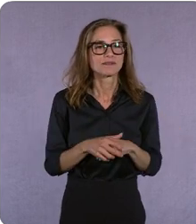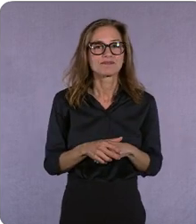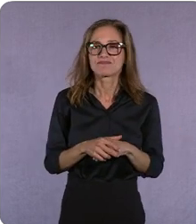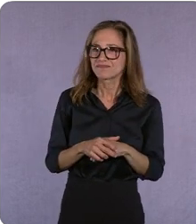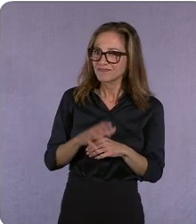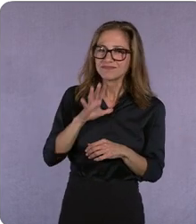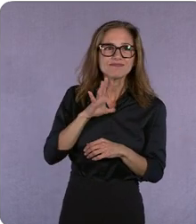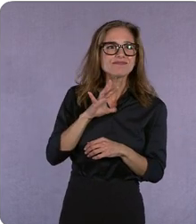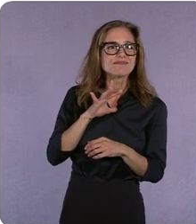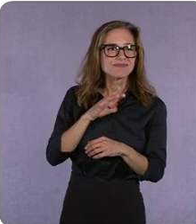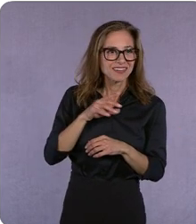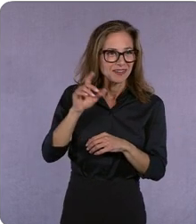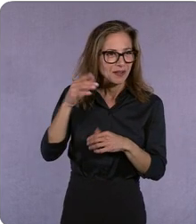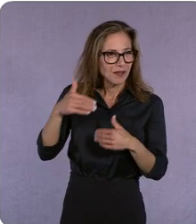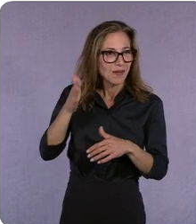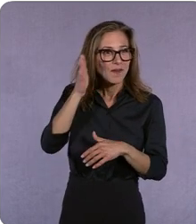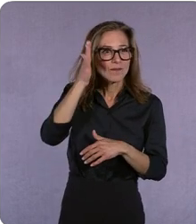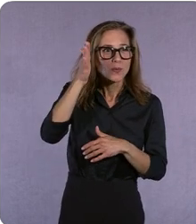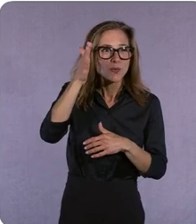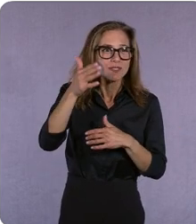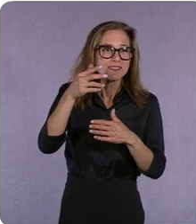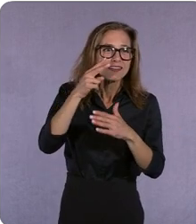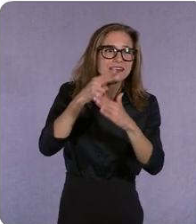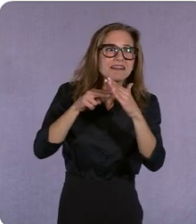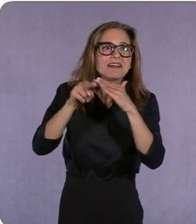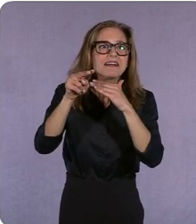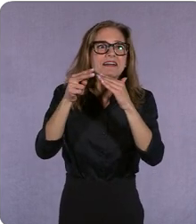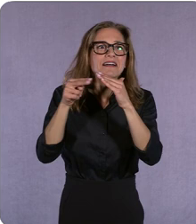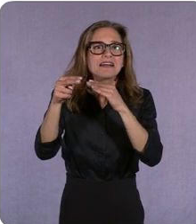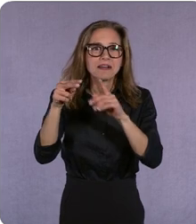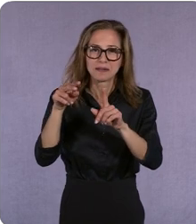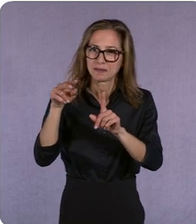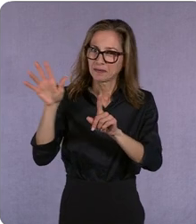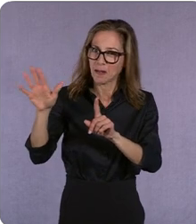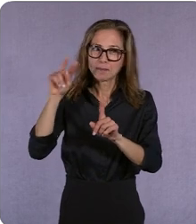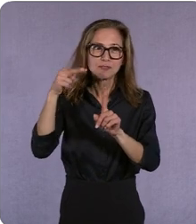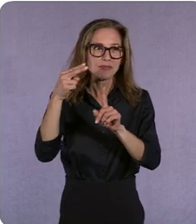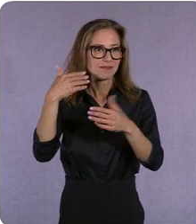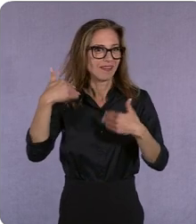perspective on the entertainment business and all the marketers here you know need to understand